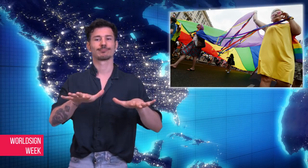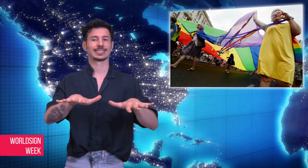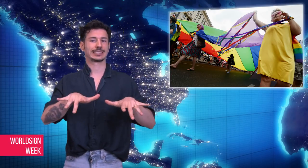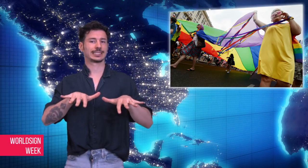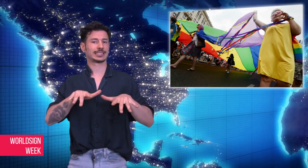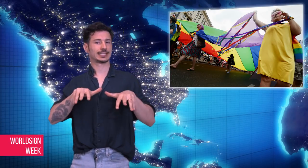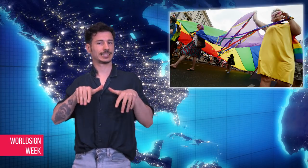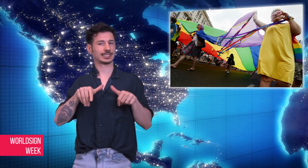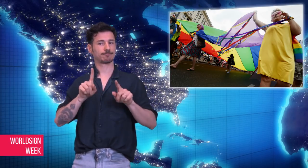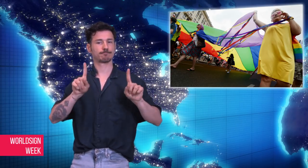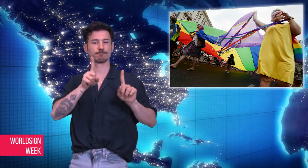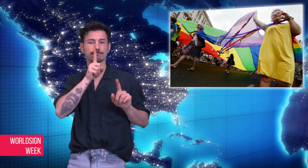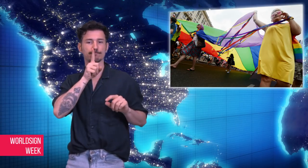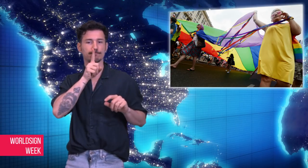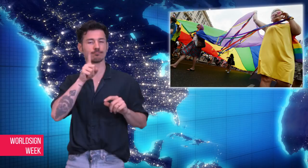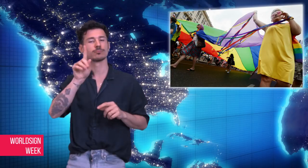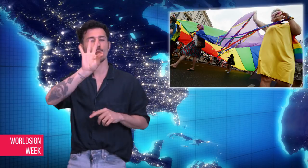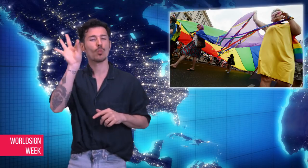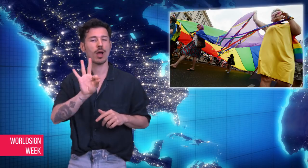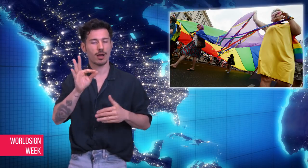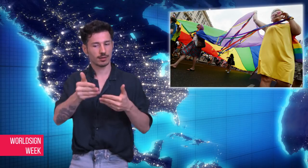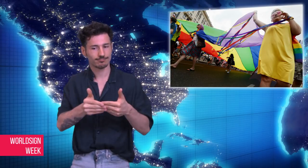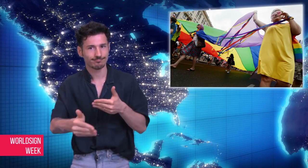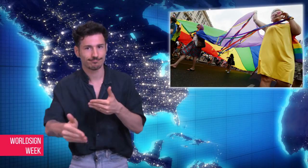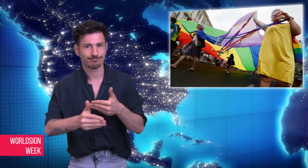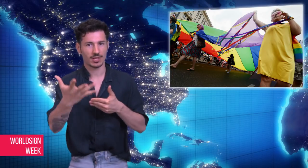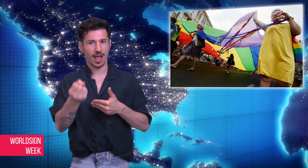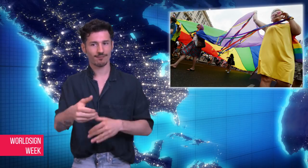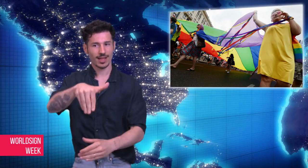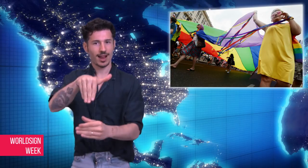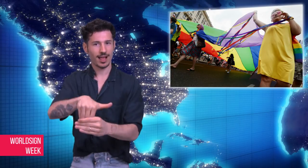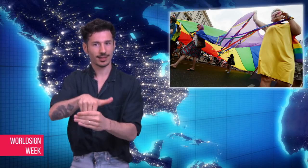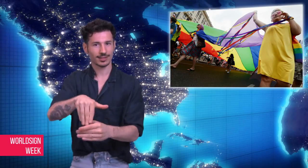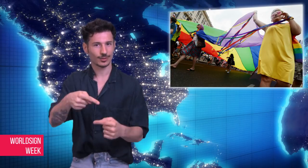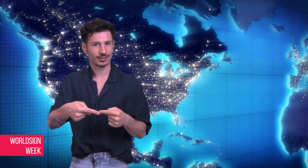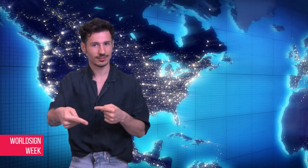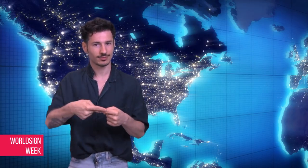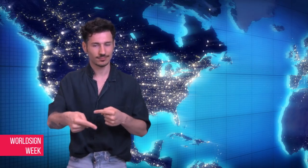this issue ahead of national elections this fall.”